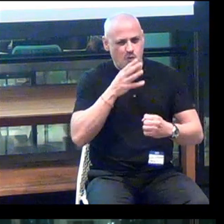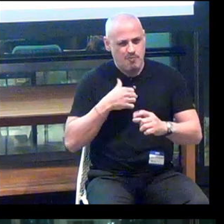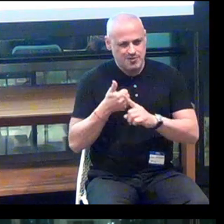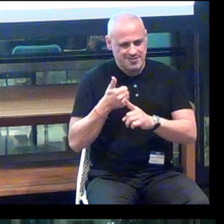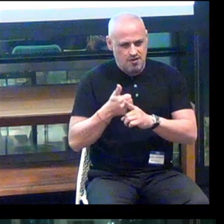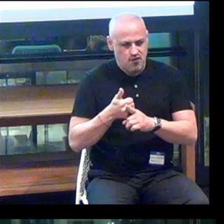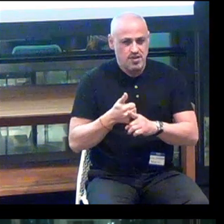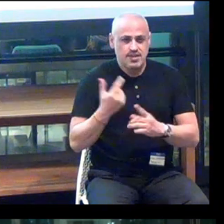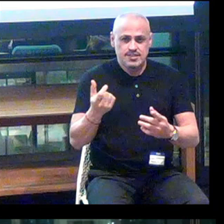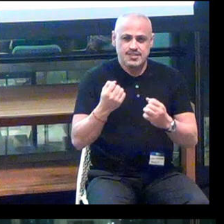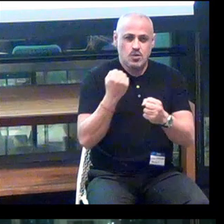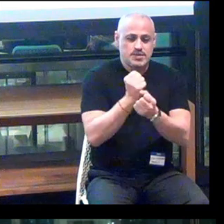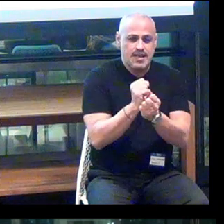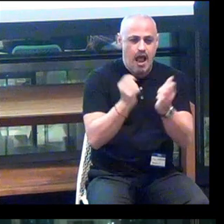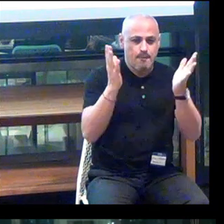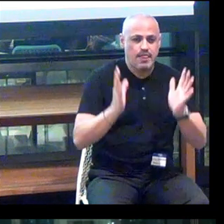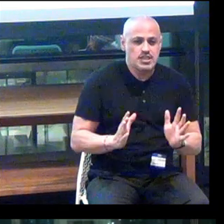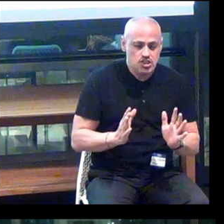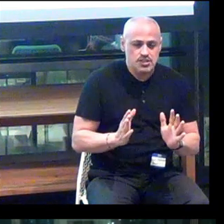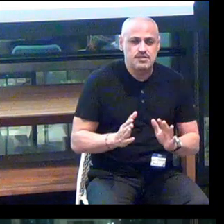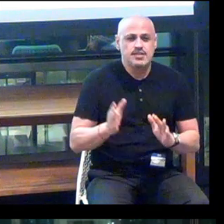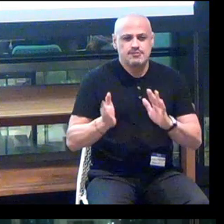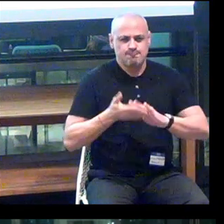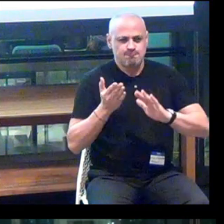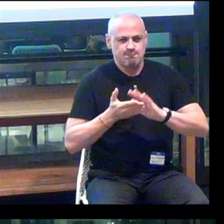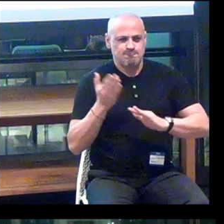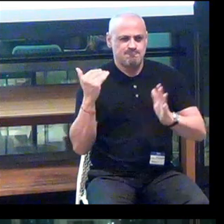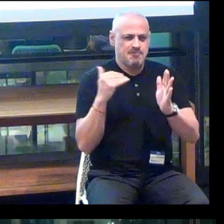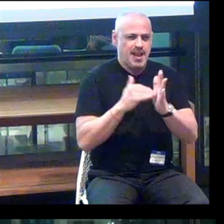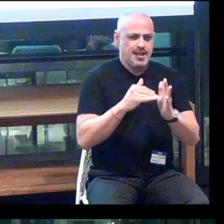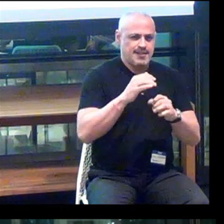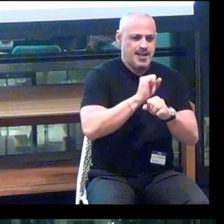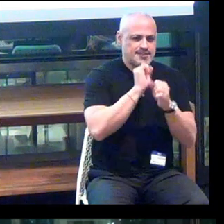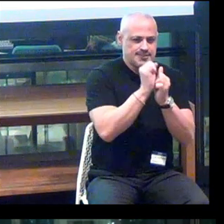She was an Abolitionist and ran an anti-slavery newspaper.